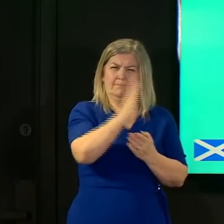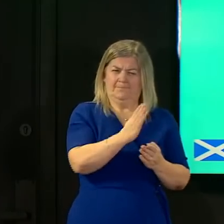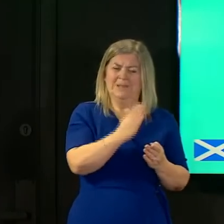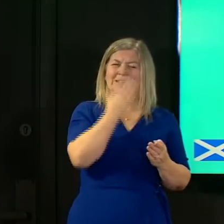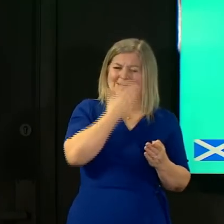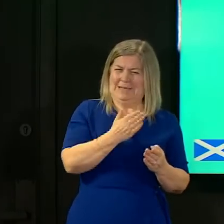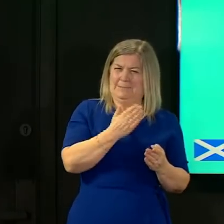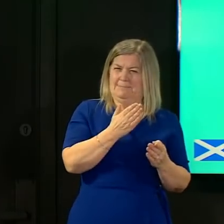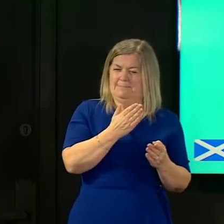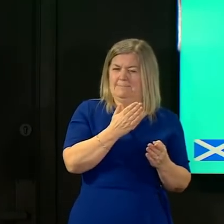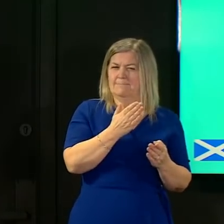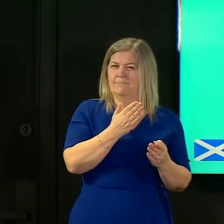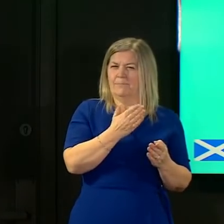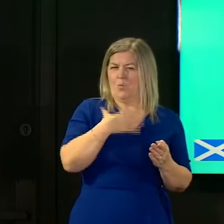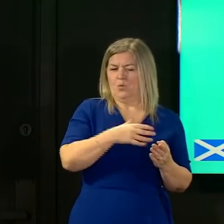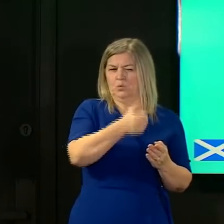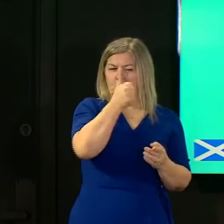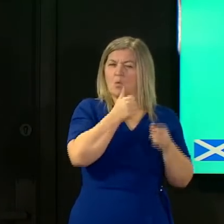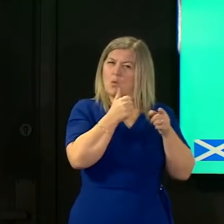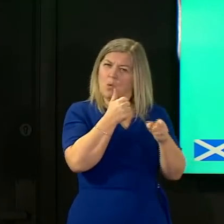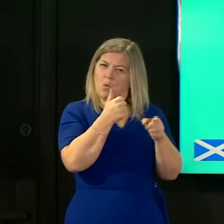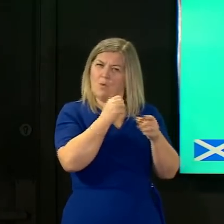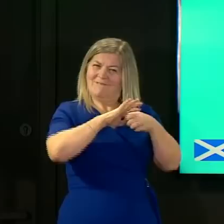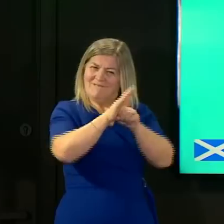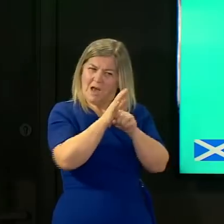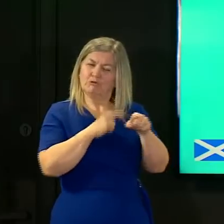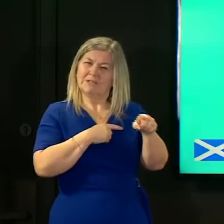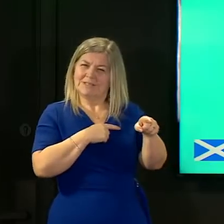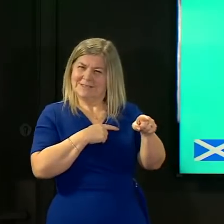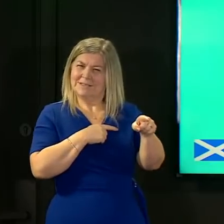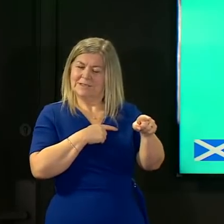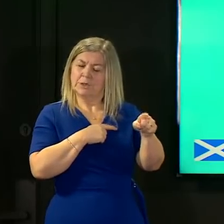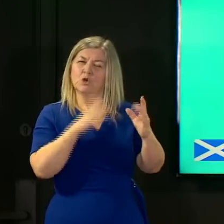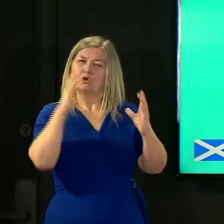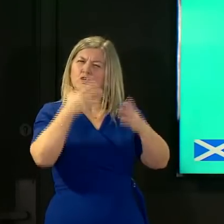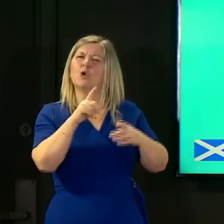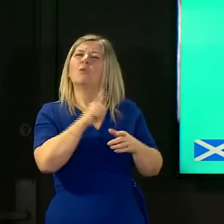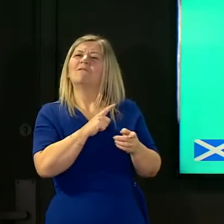particular in this virus has been given the label of variant of concern because two of the mutations